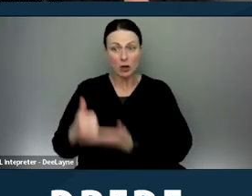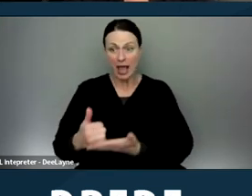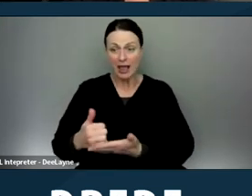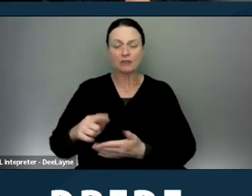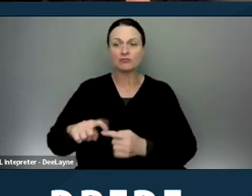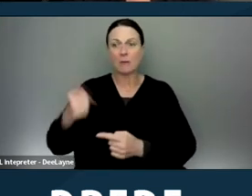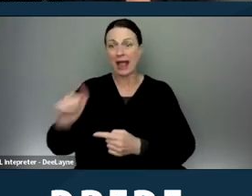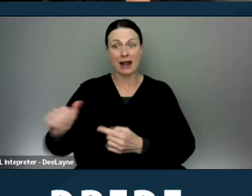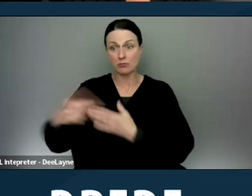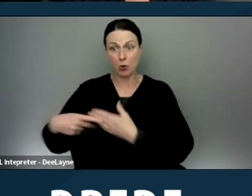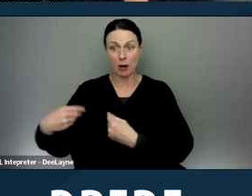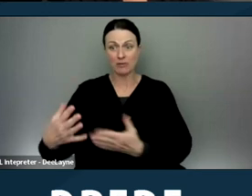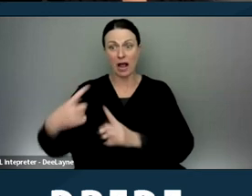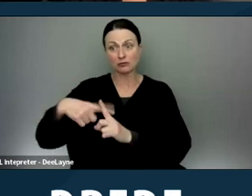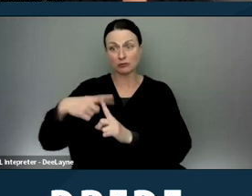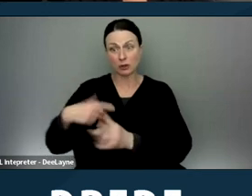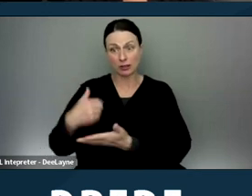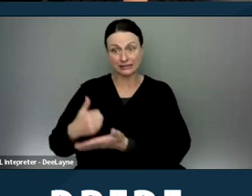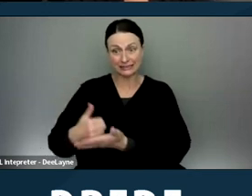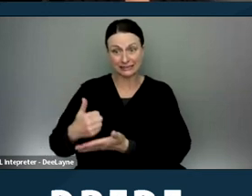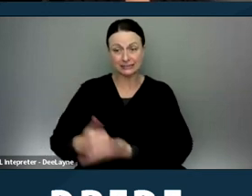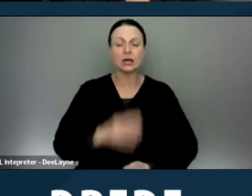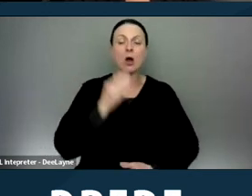that provides rental assistance, homeless assistance,